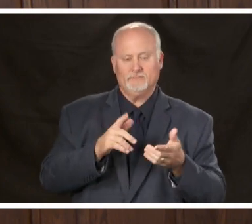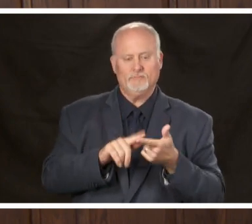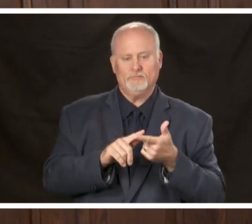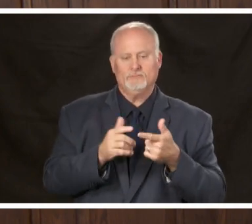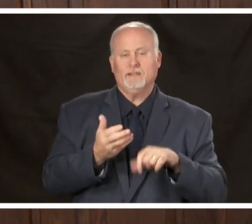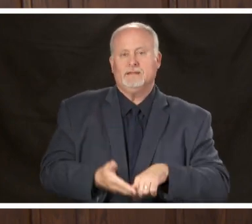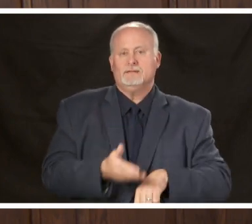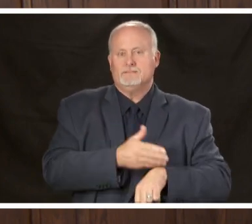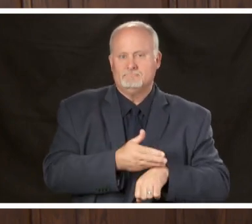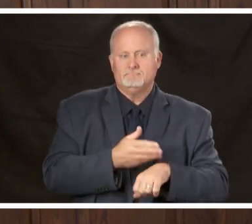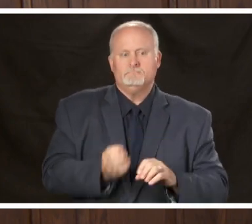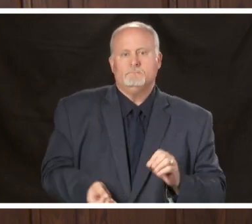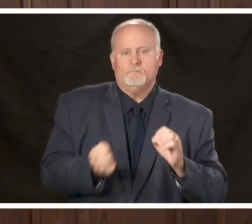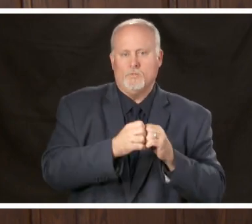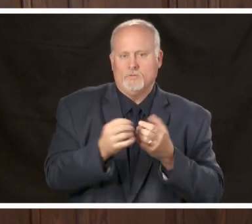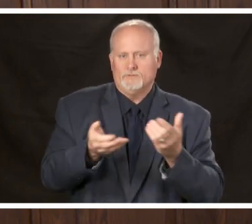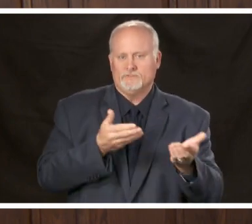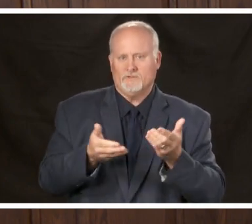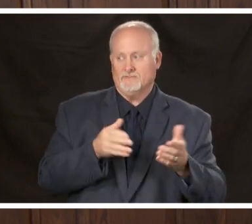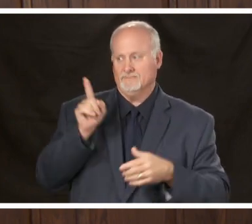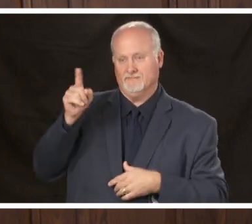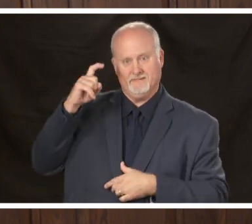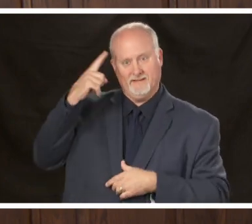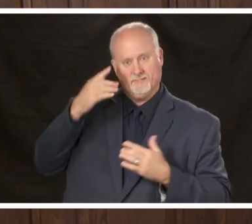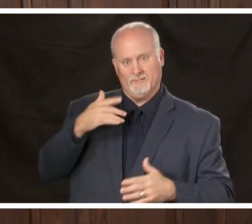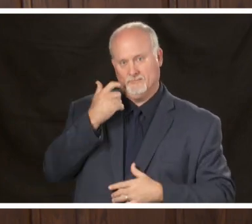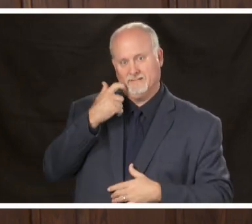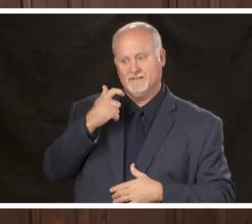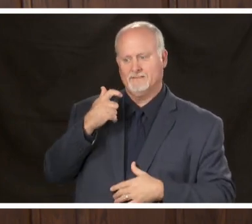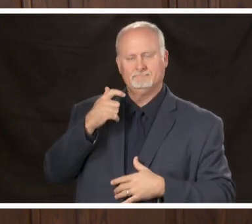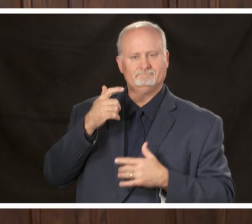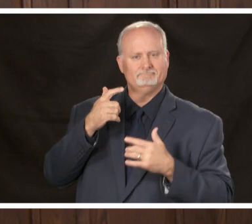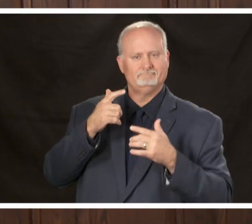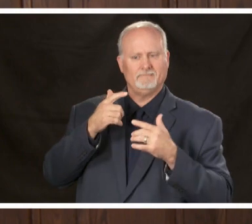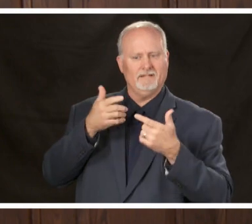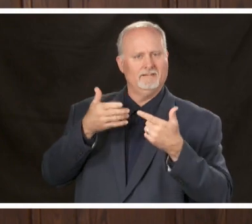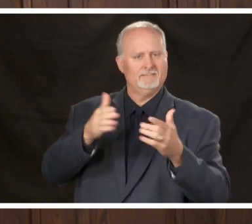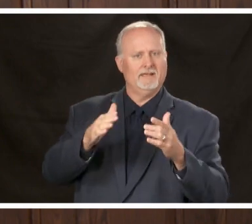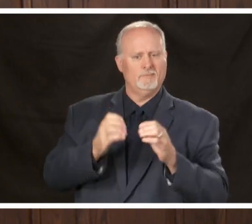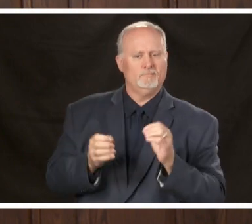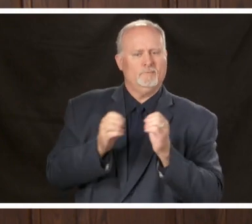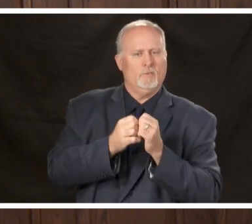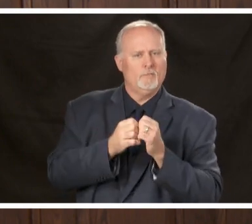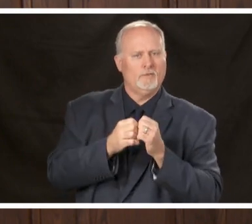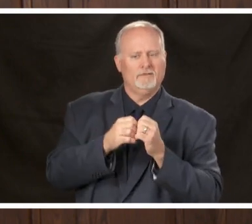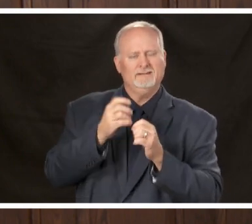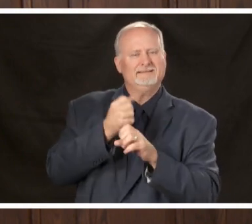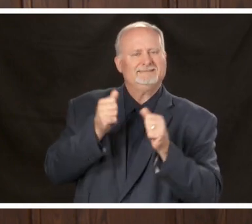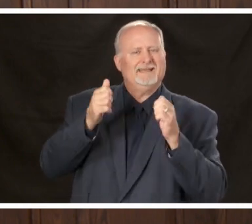under the governor's new safer at home orders we have at UAB Hospital a backlog